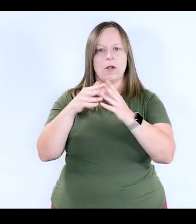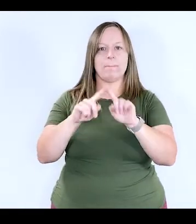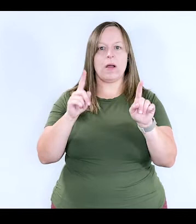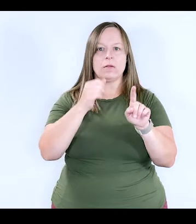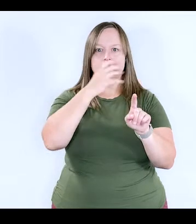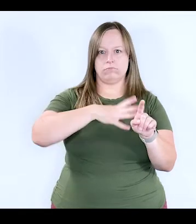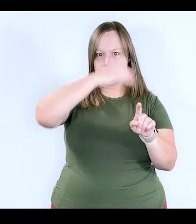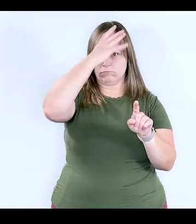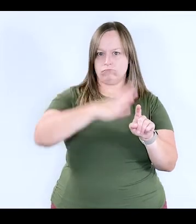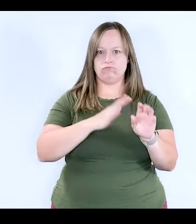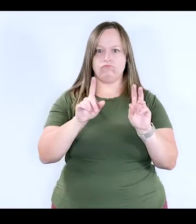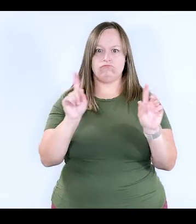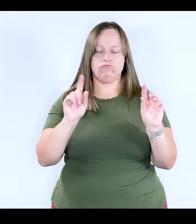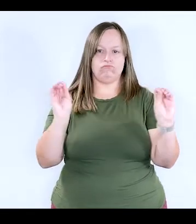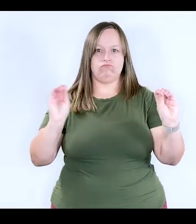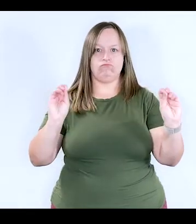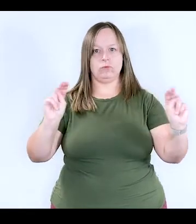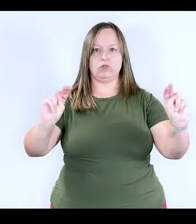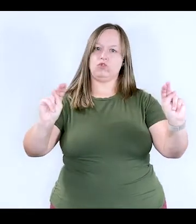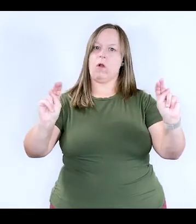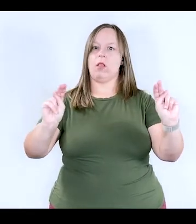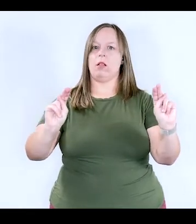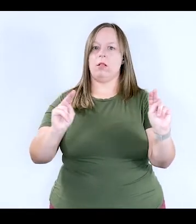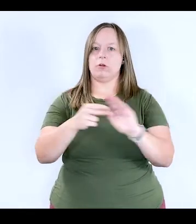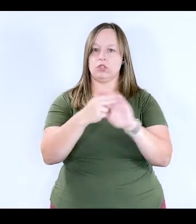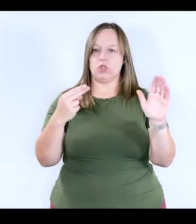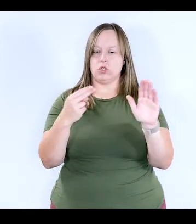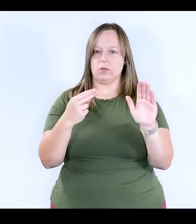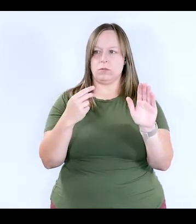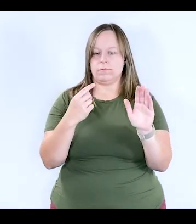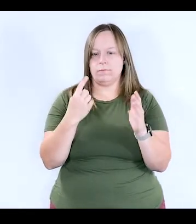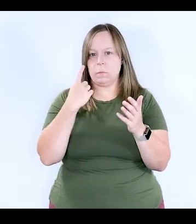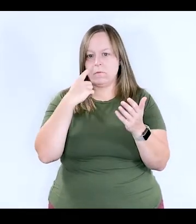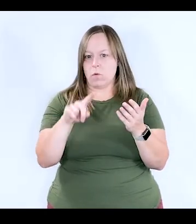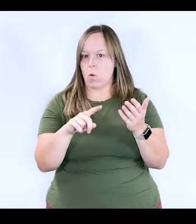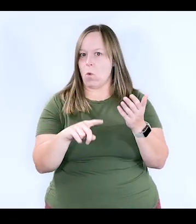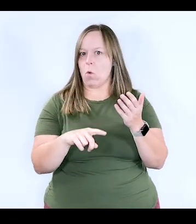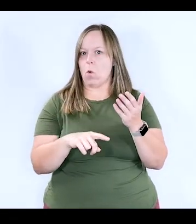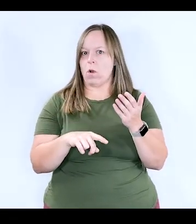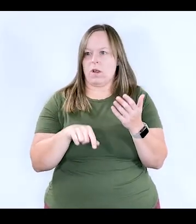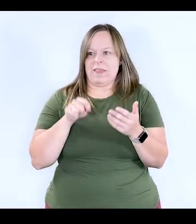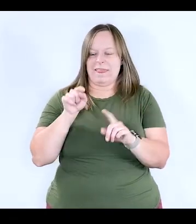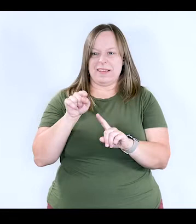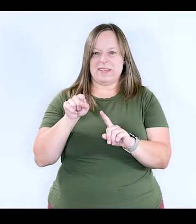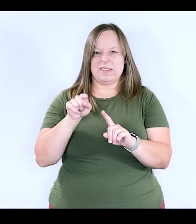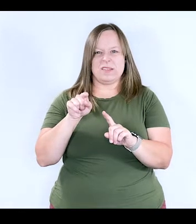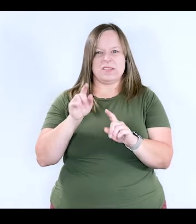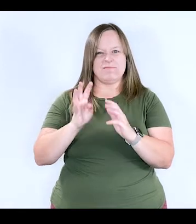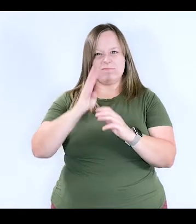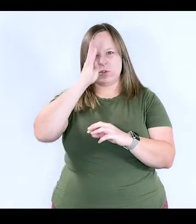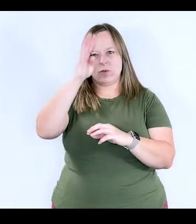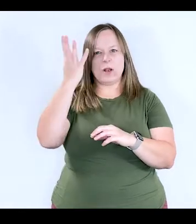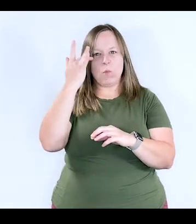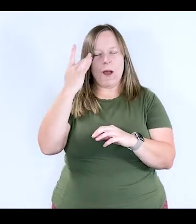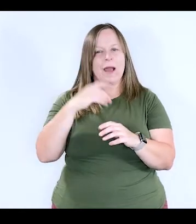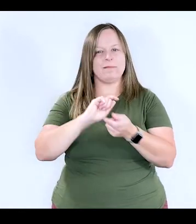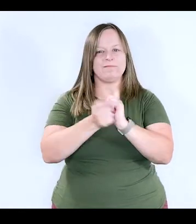but it's a gender-neutral term. So just for a fun fact, the word was created as a gender-neutral alternative